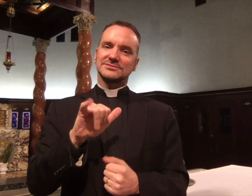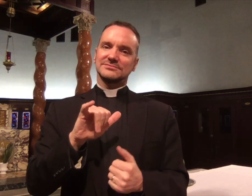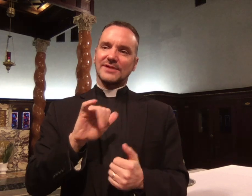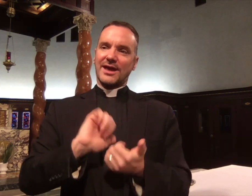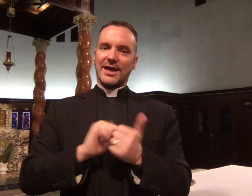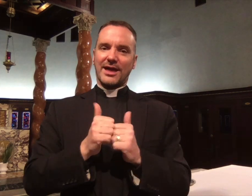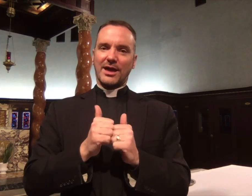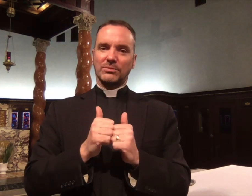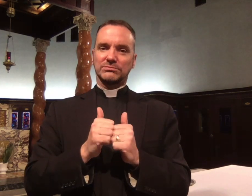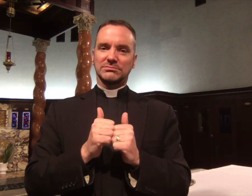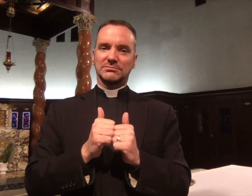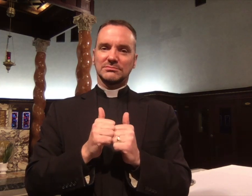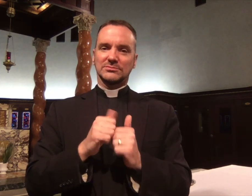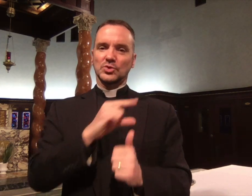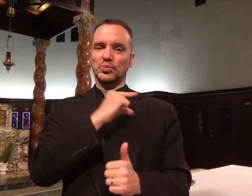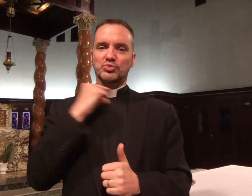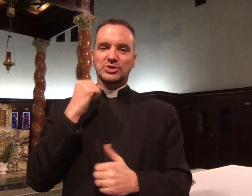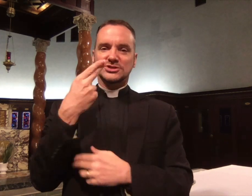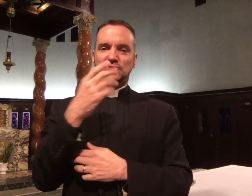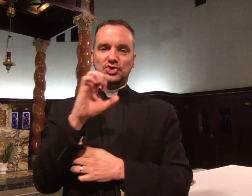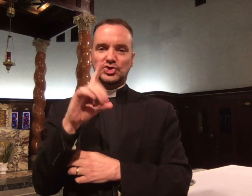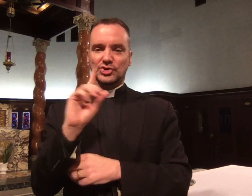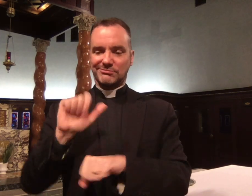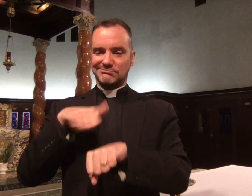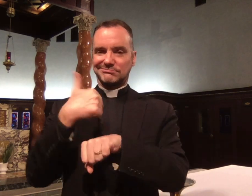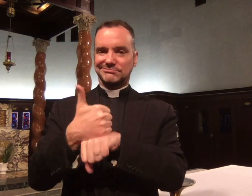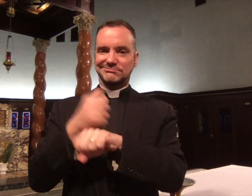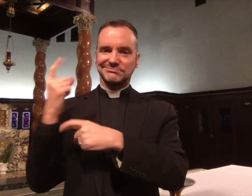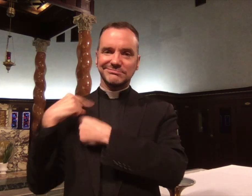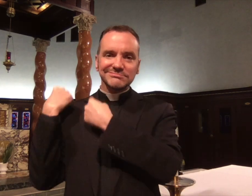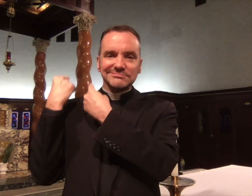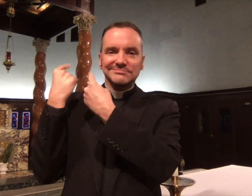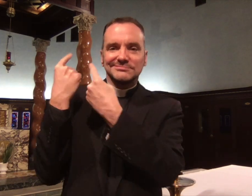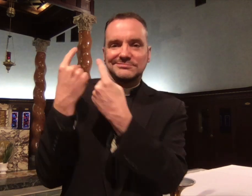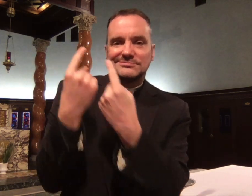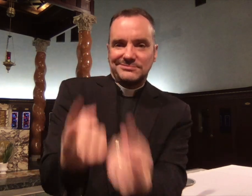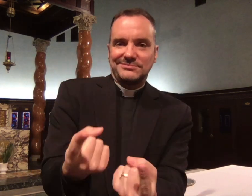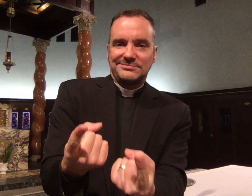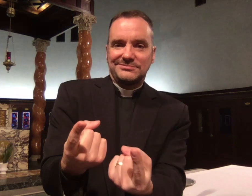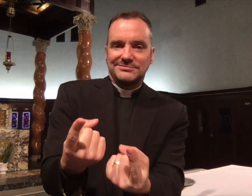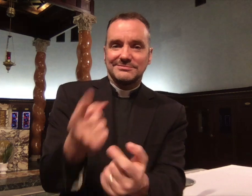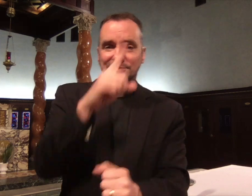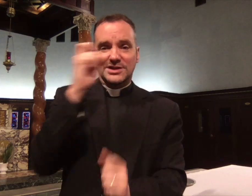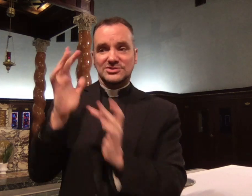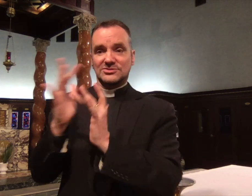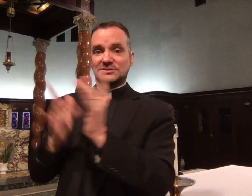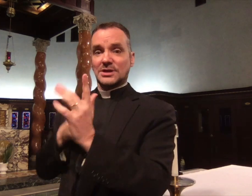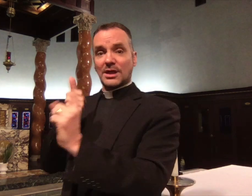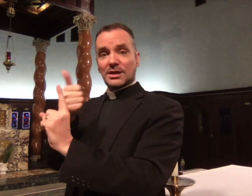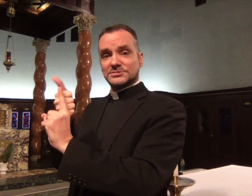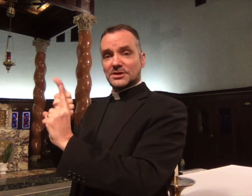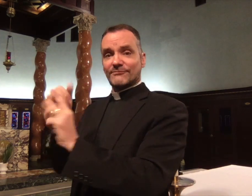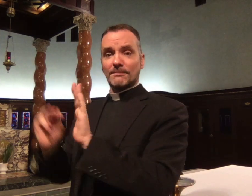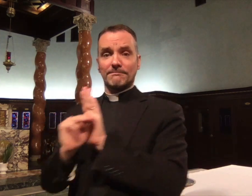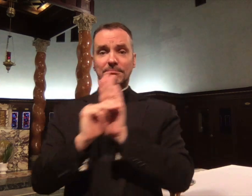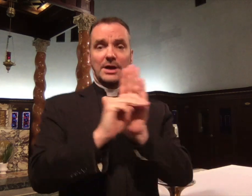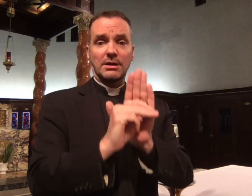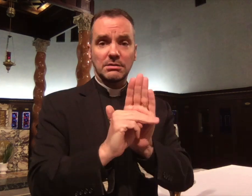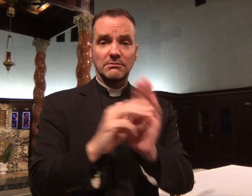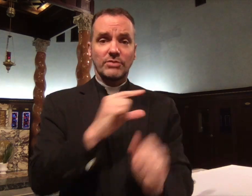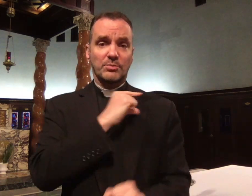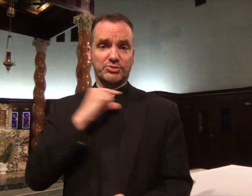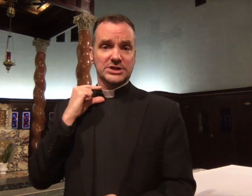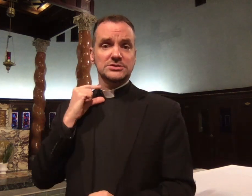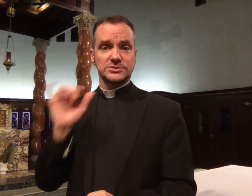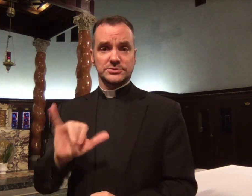That is how the priesthood was established.